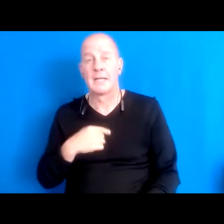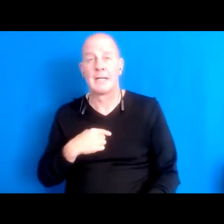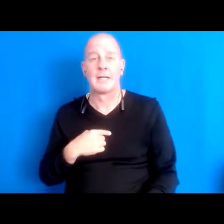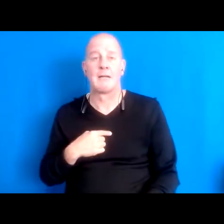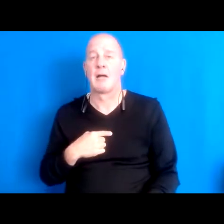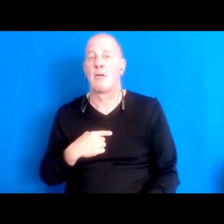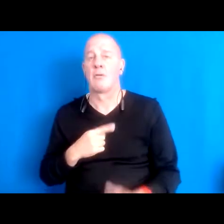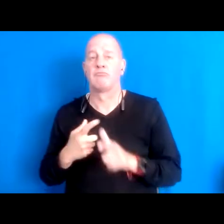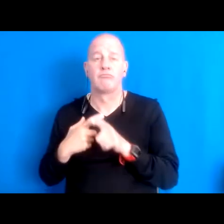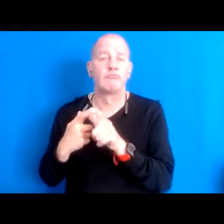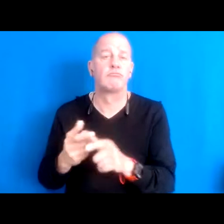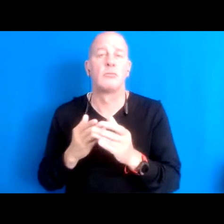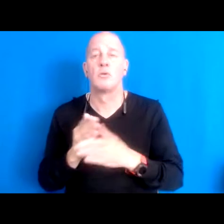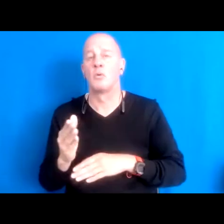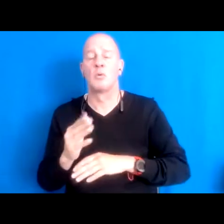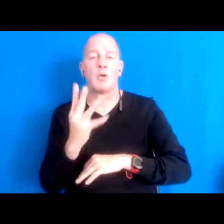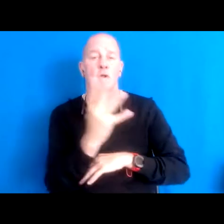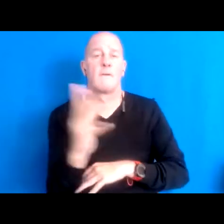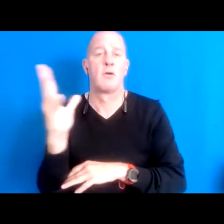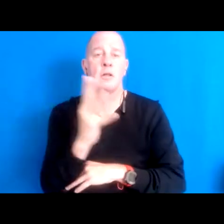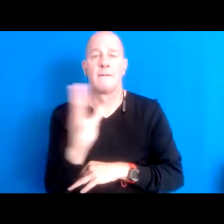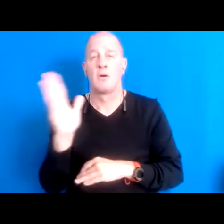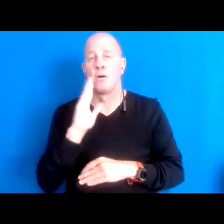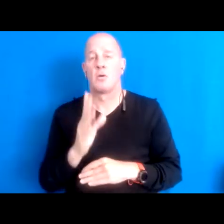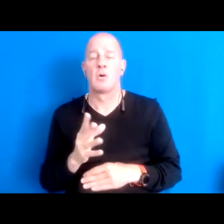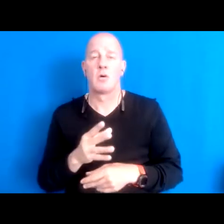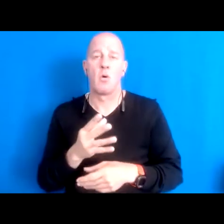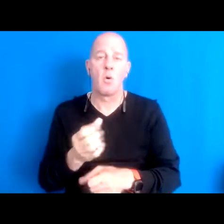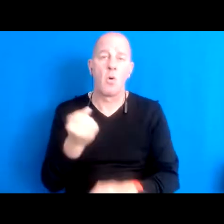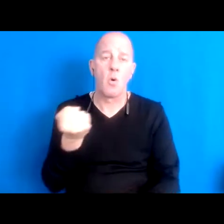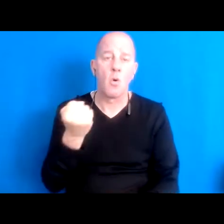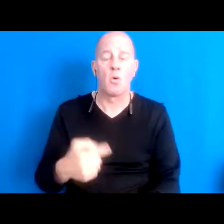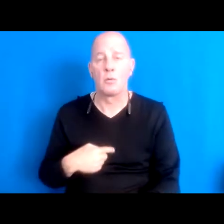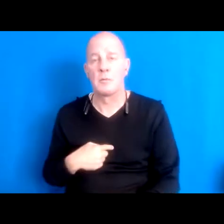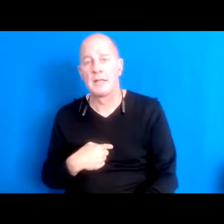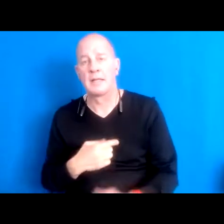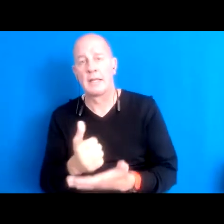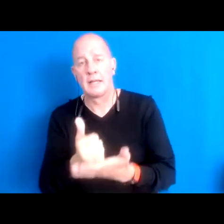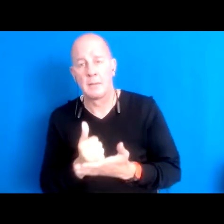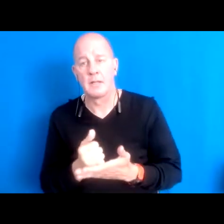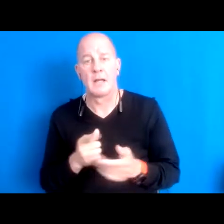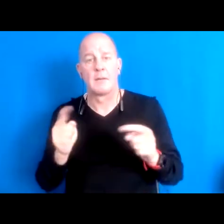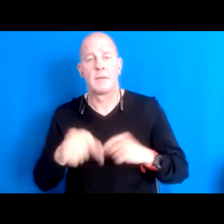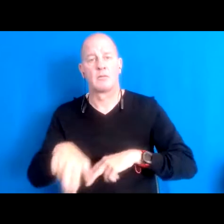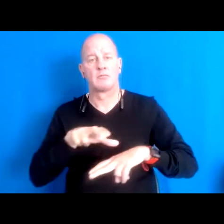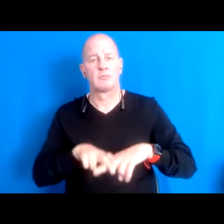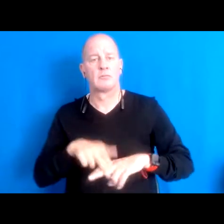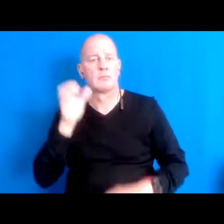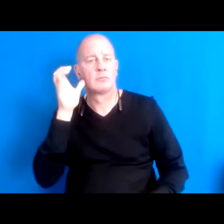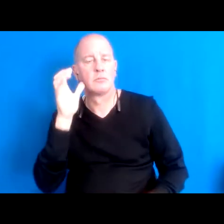16:02:29 But as I learned the different names of the species they learned to sit in one spot and listen to the sound of the wind listen to the sound of the wind in different kinds